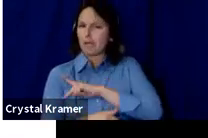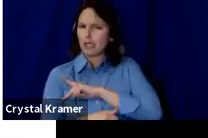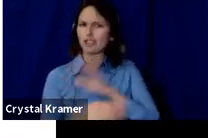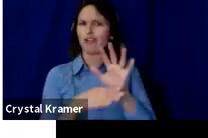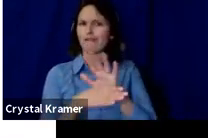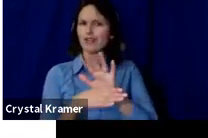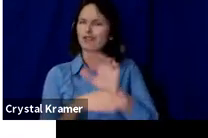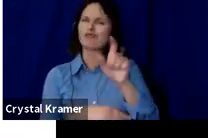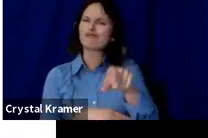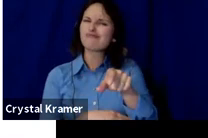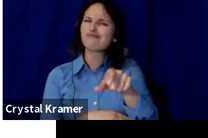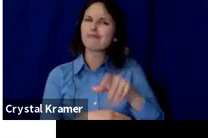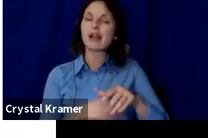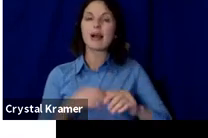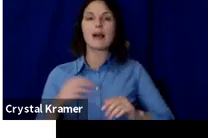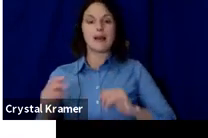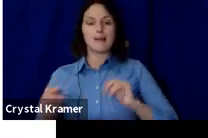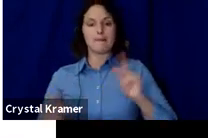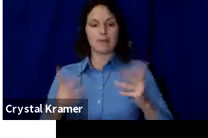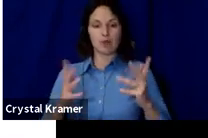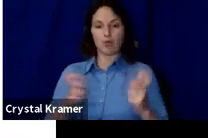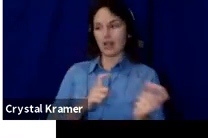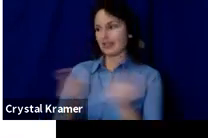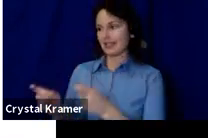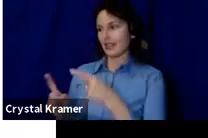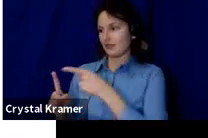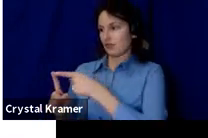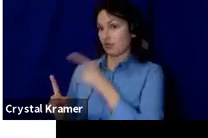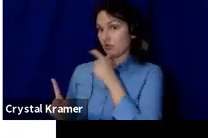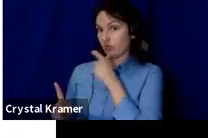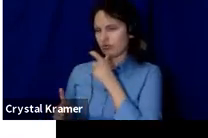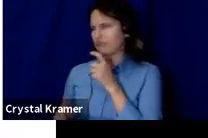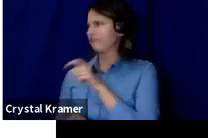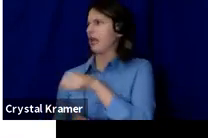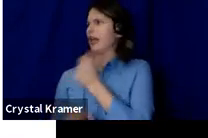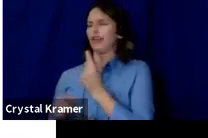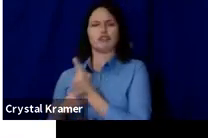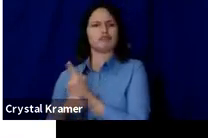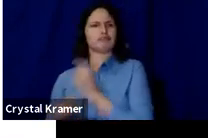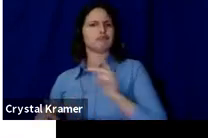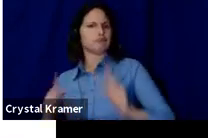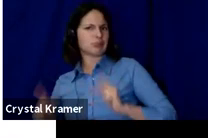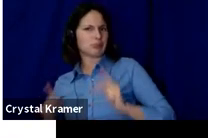People give to people. You and your team should be in the video.